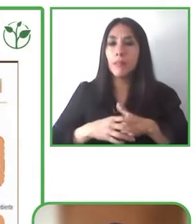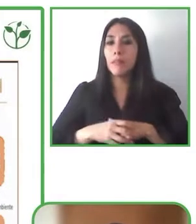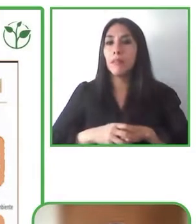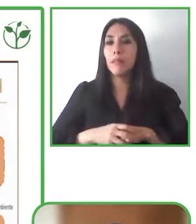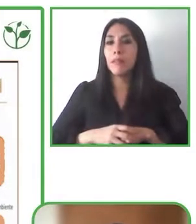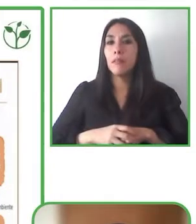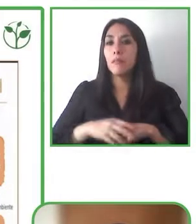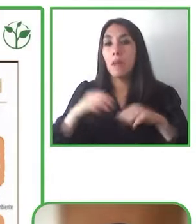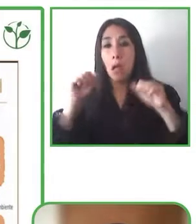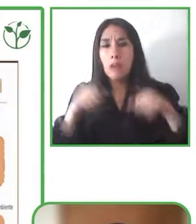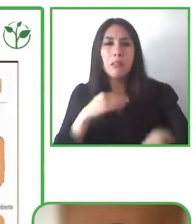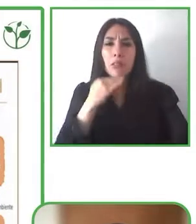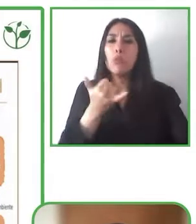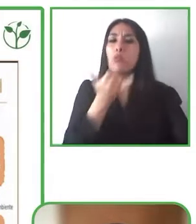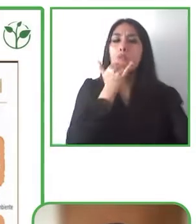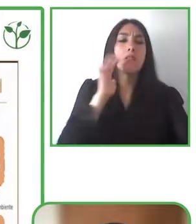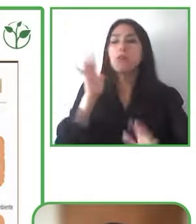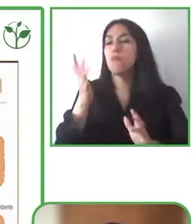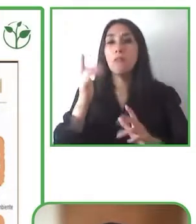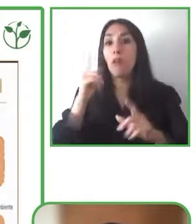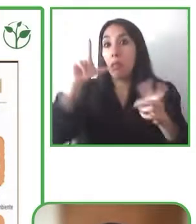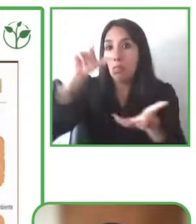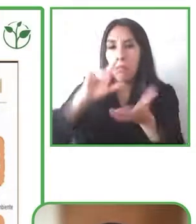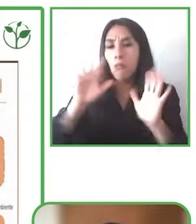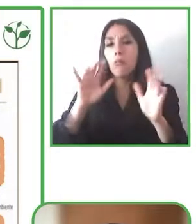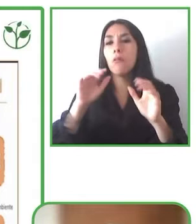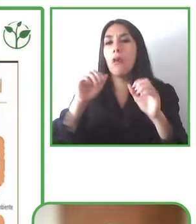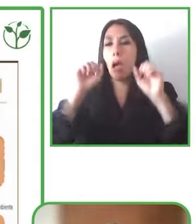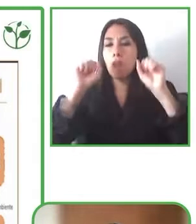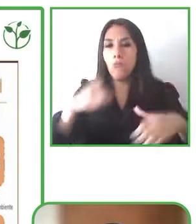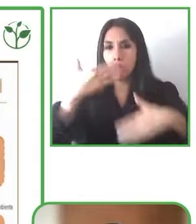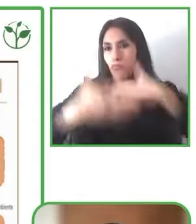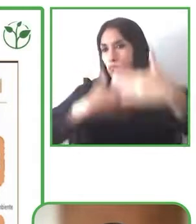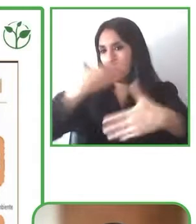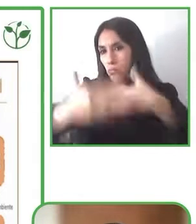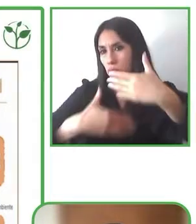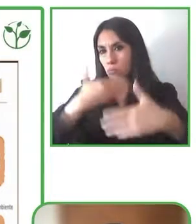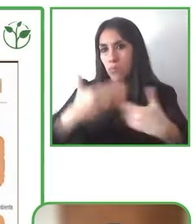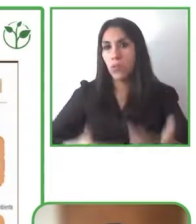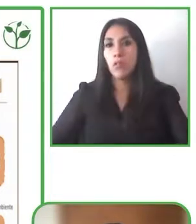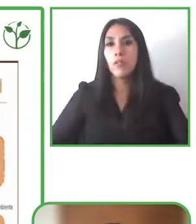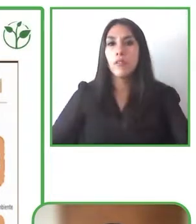where they live, regardless of their physical disabilities